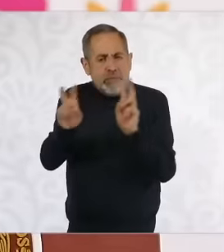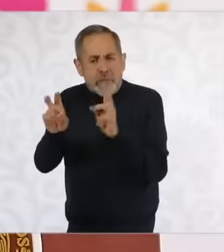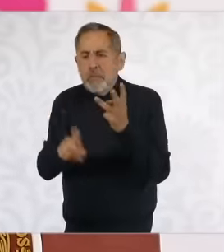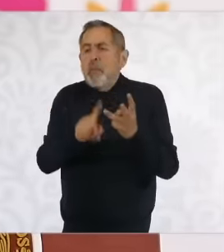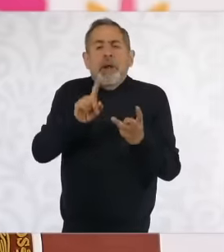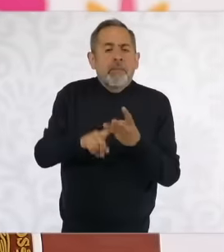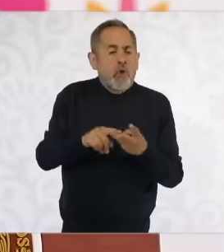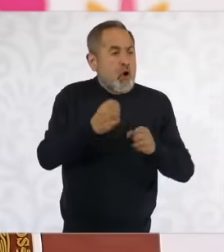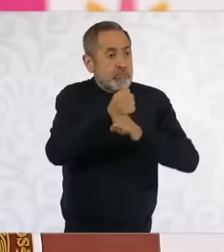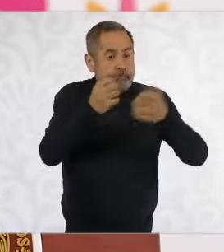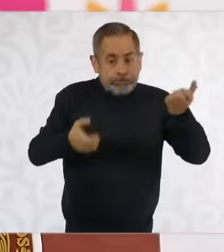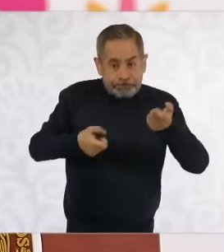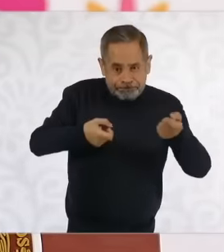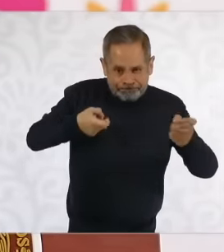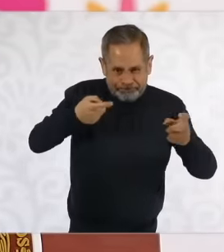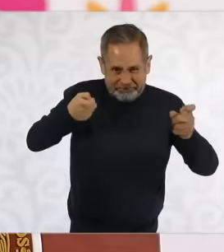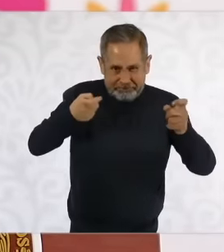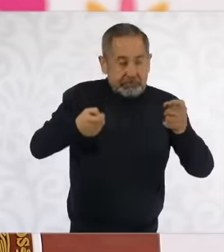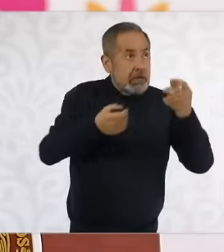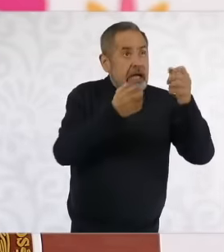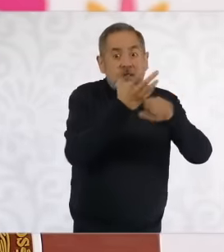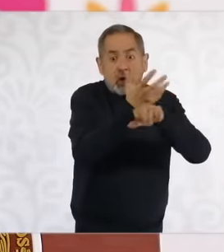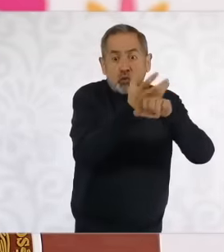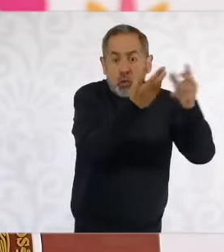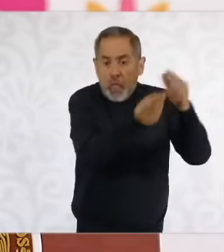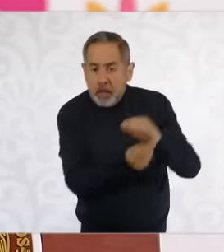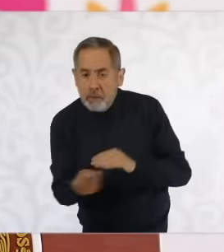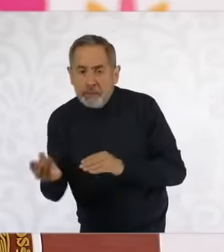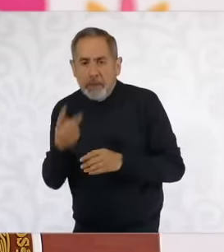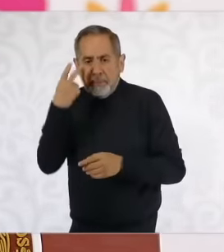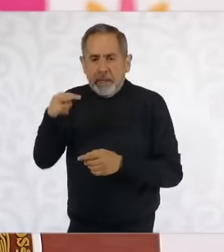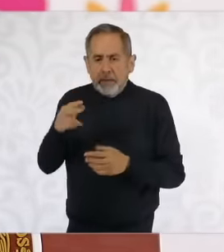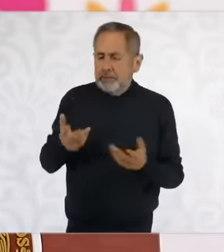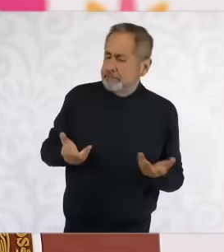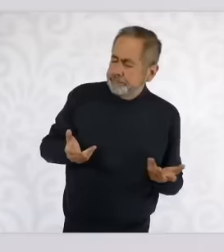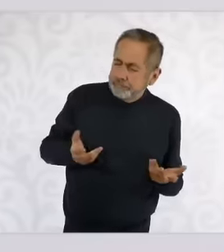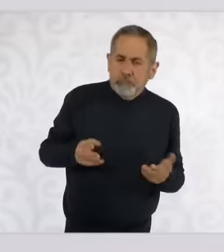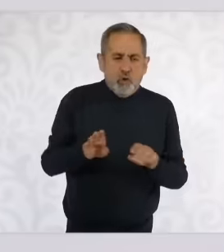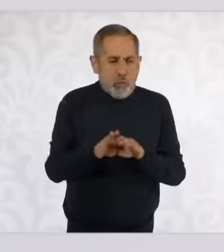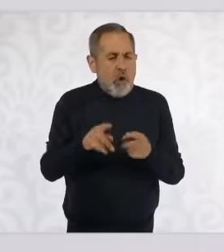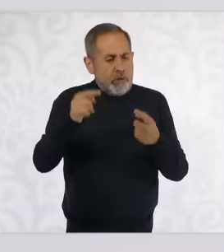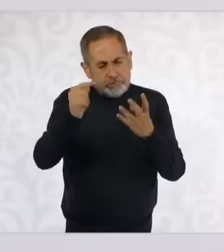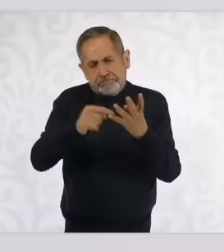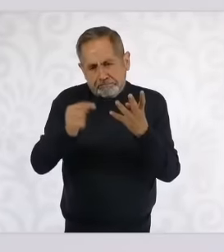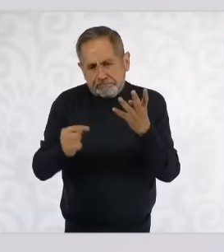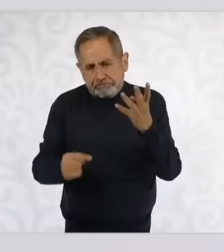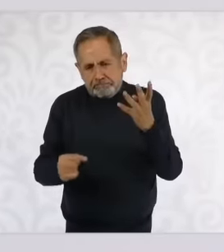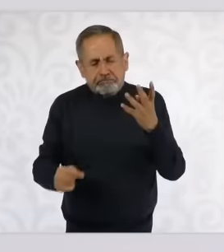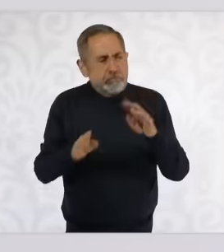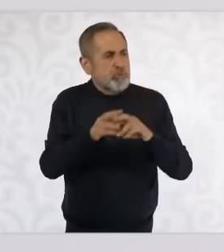from the United States to Mexico and other issues of the commercial relationship and our relationship with